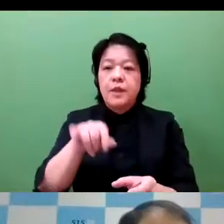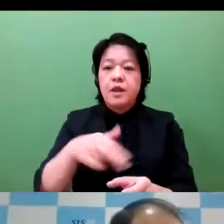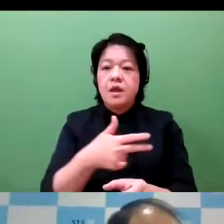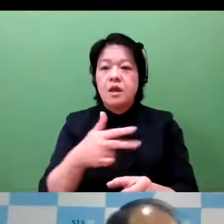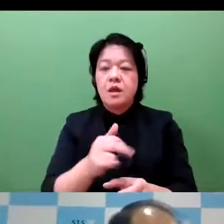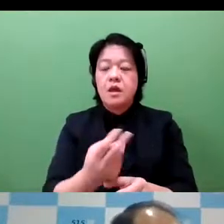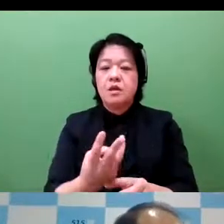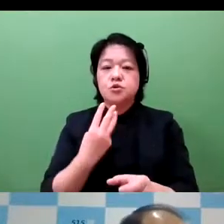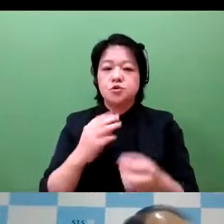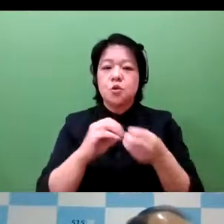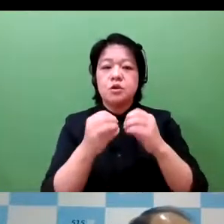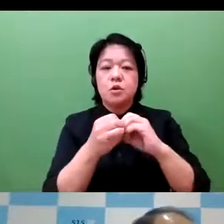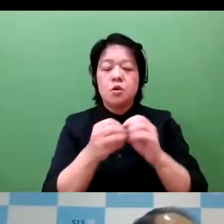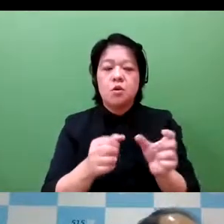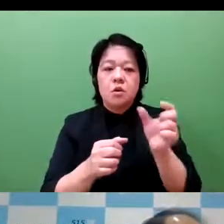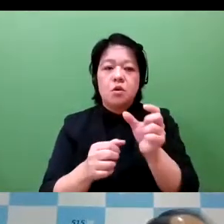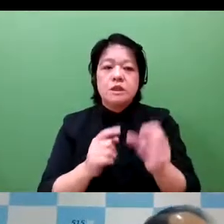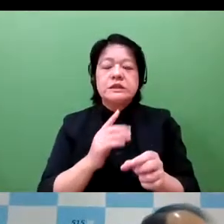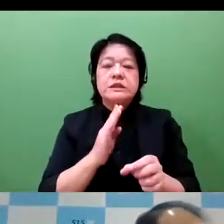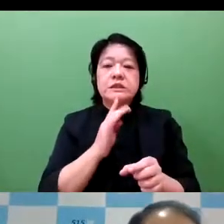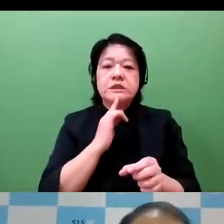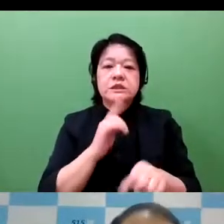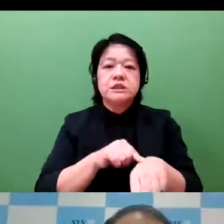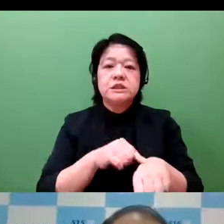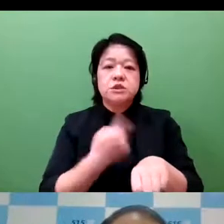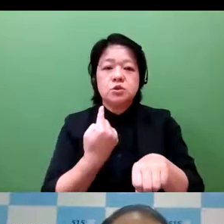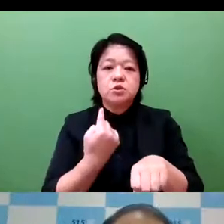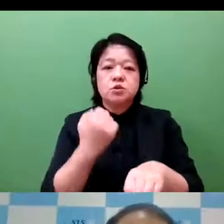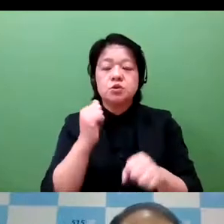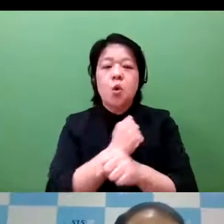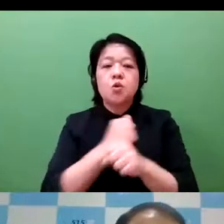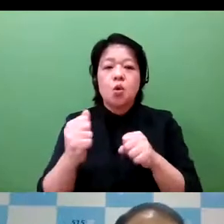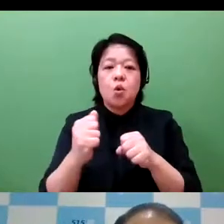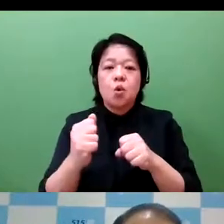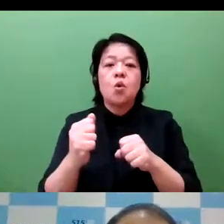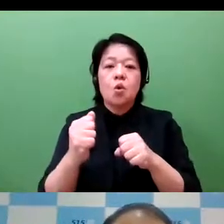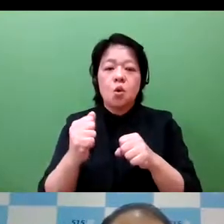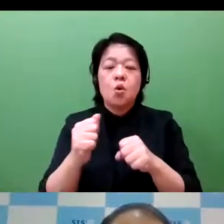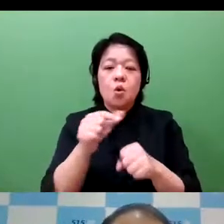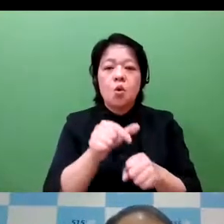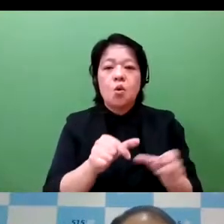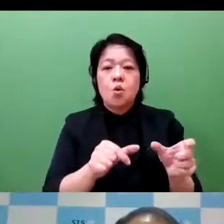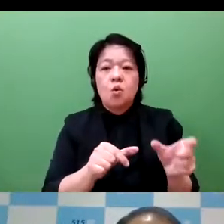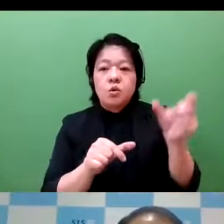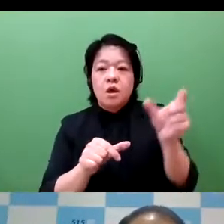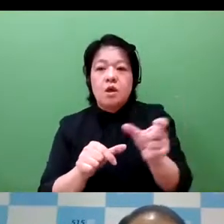in terms of the effect of a lower productivity rate.